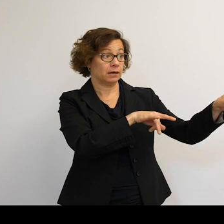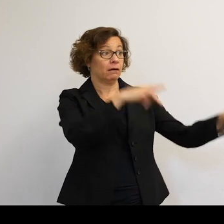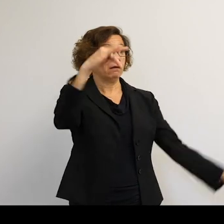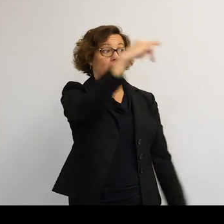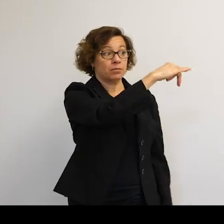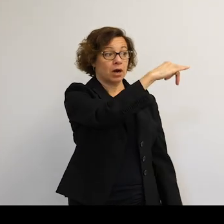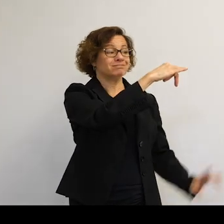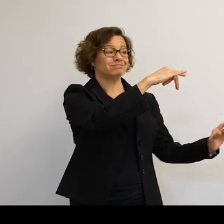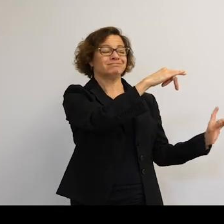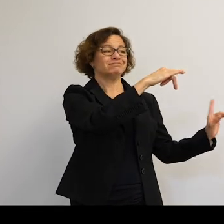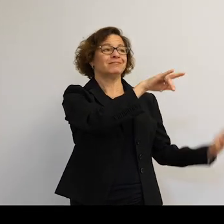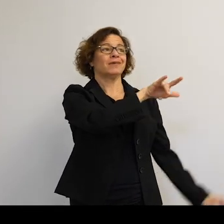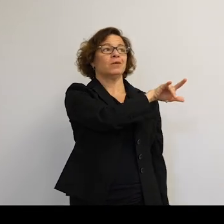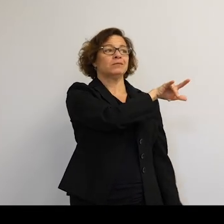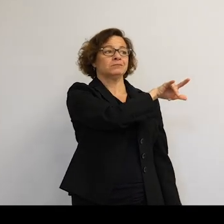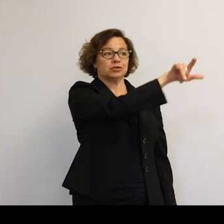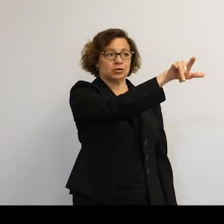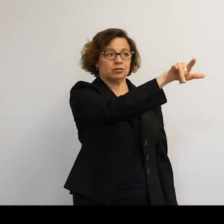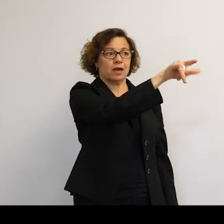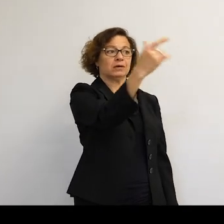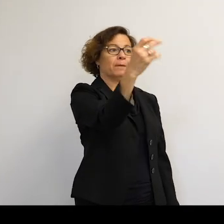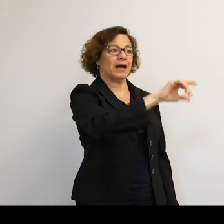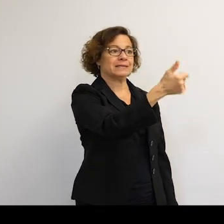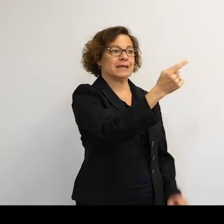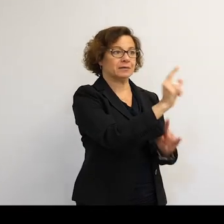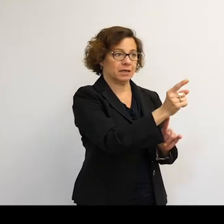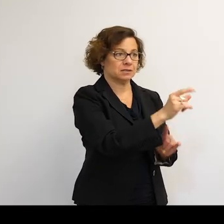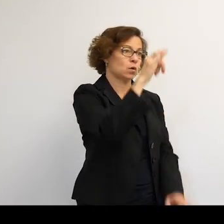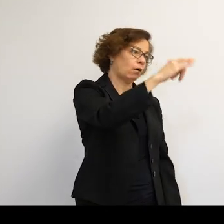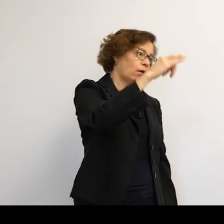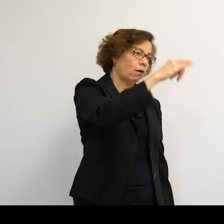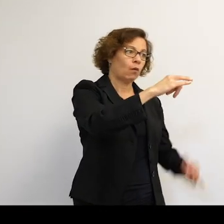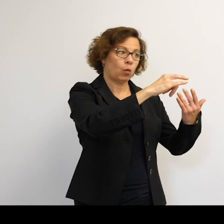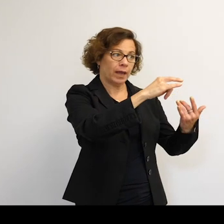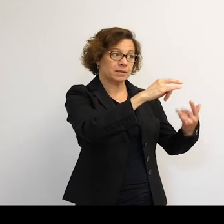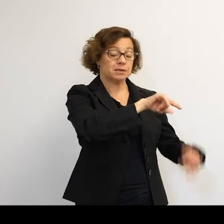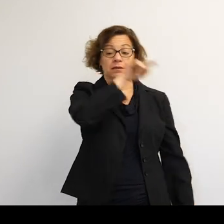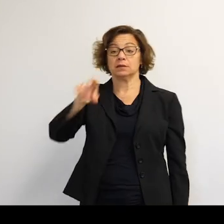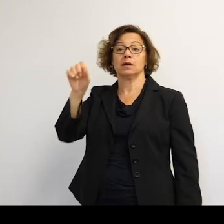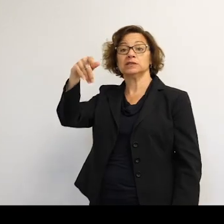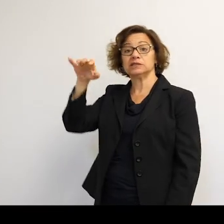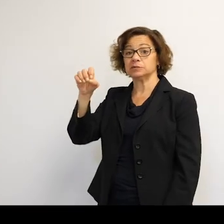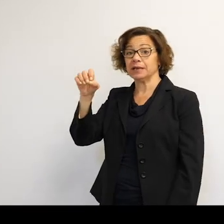OK, no. Turn around. Come back in 10 minutes' time. We cannot do that with space. We cannot move them around.